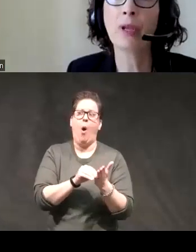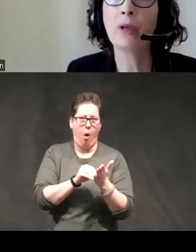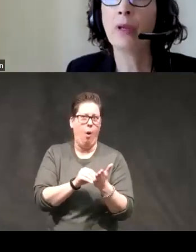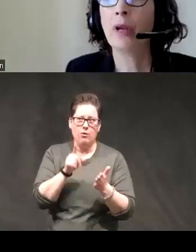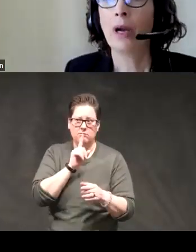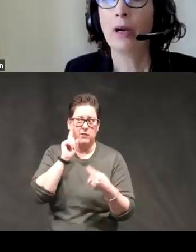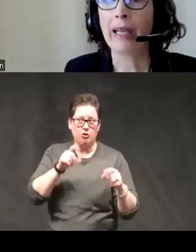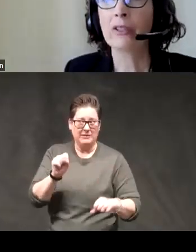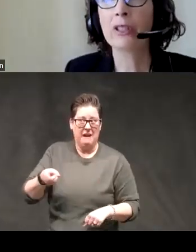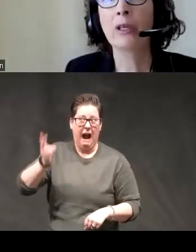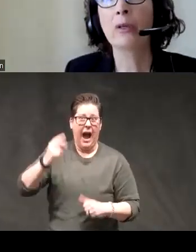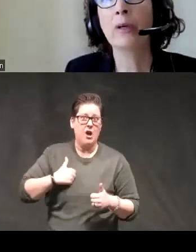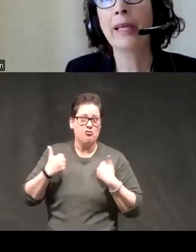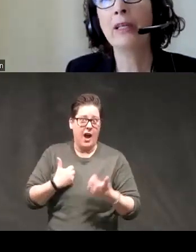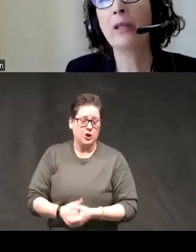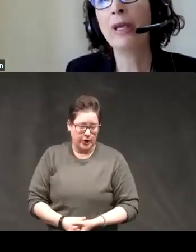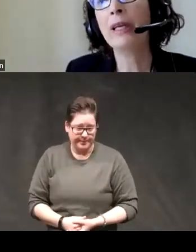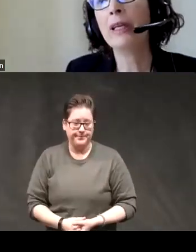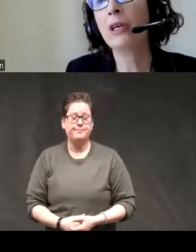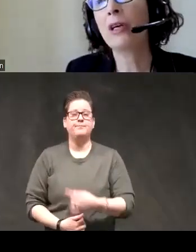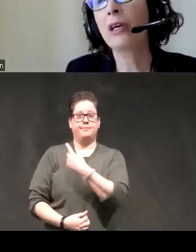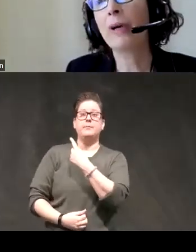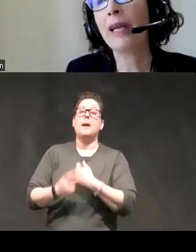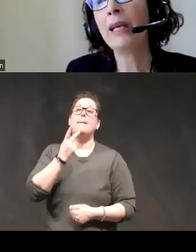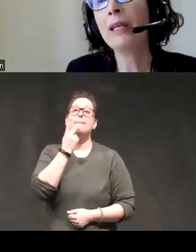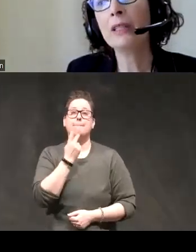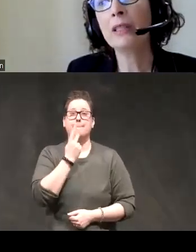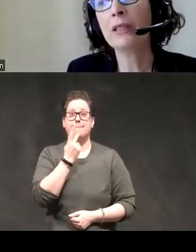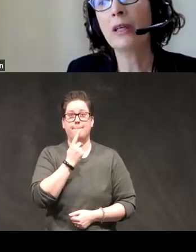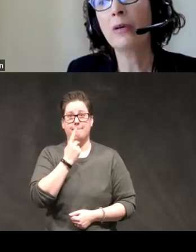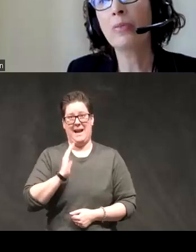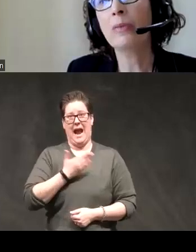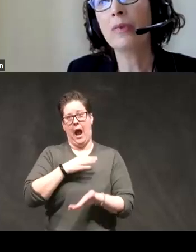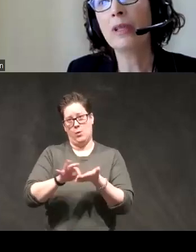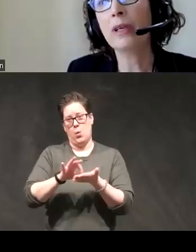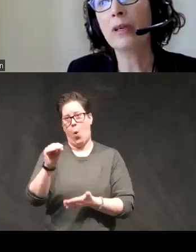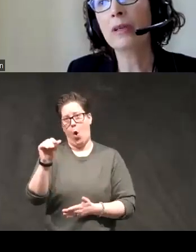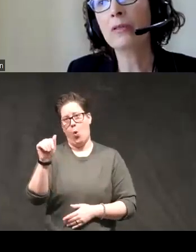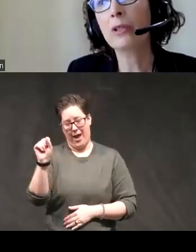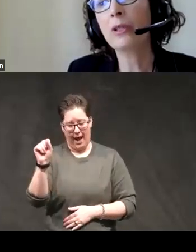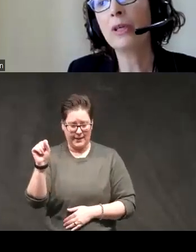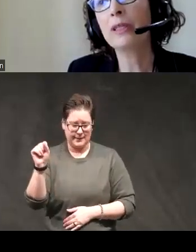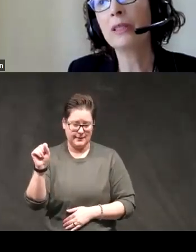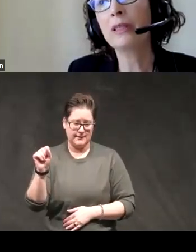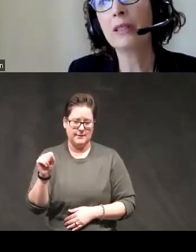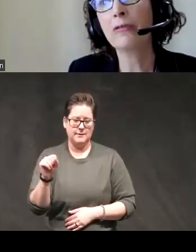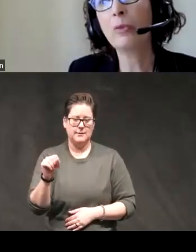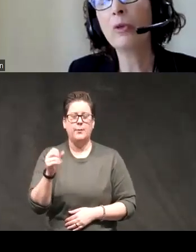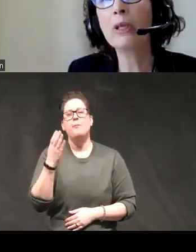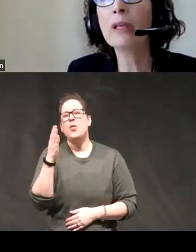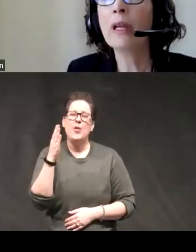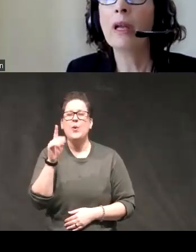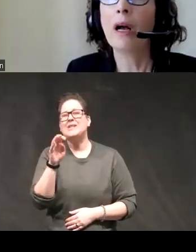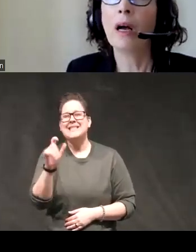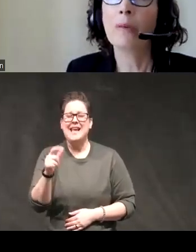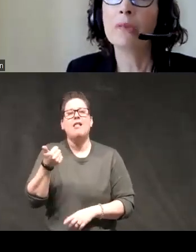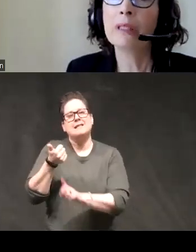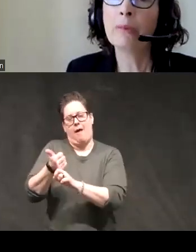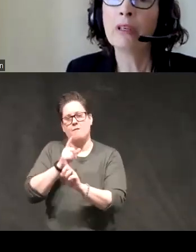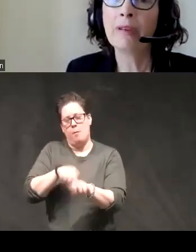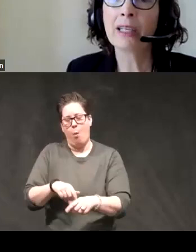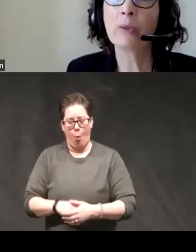okay so here the pink is our OAS the the turquoise is the self-report similar effects